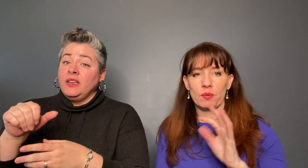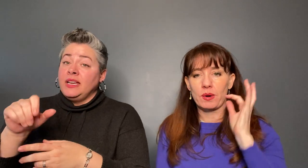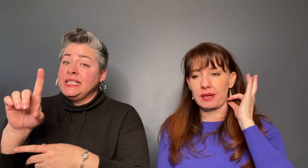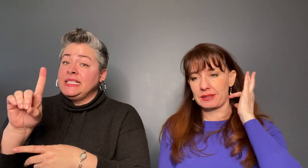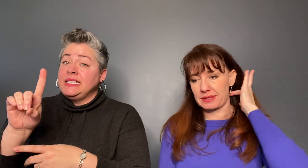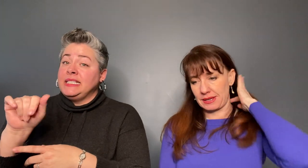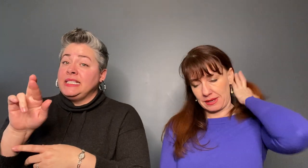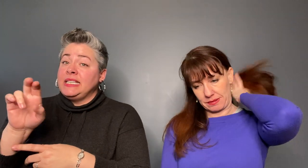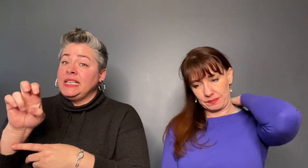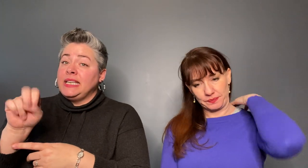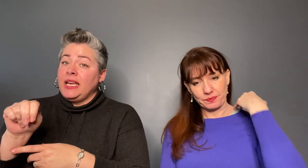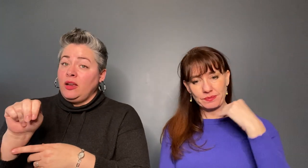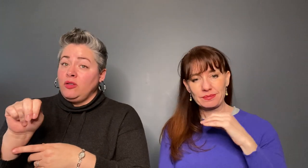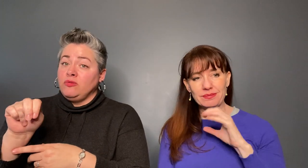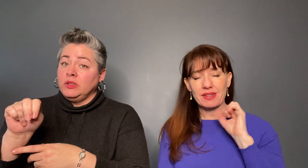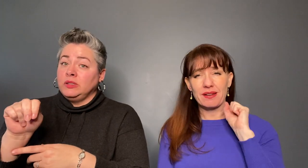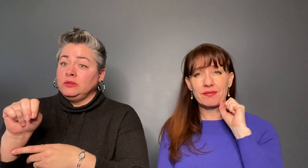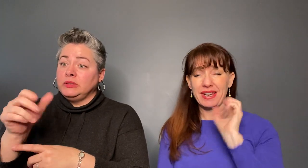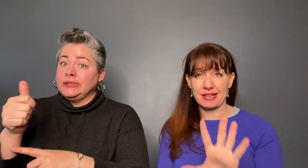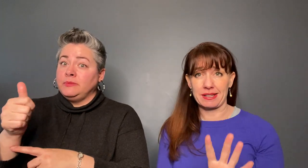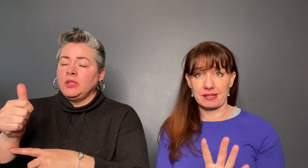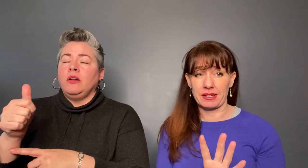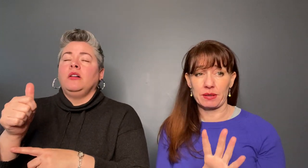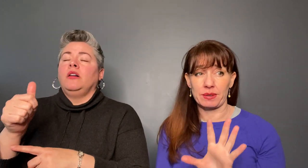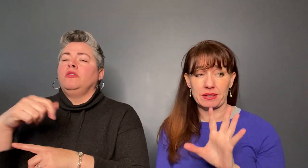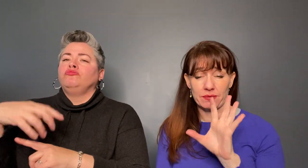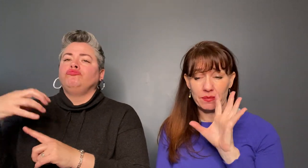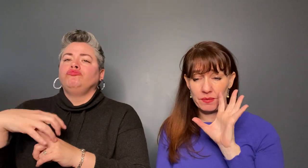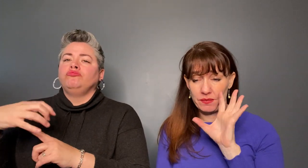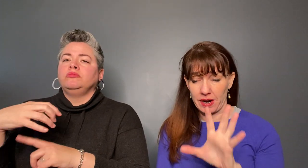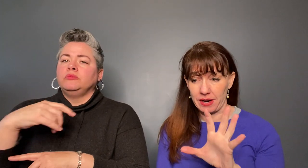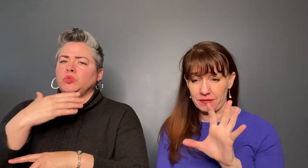was fantastic. He was very very